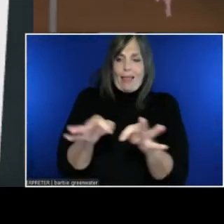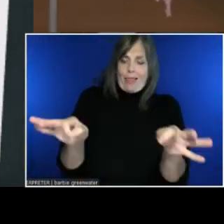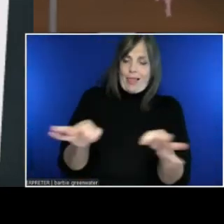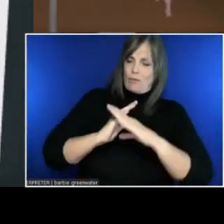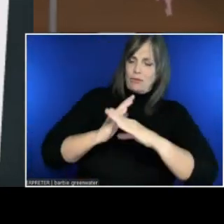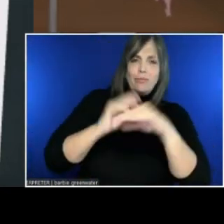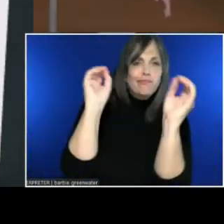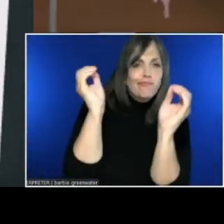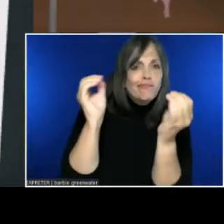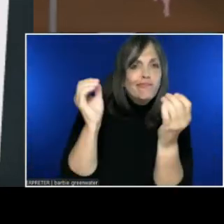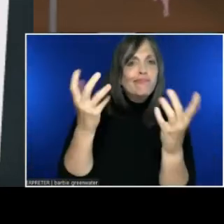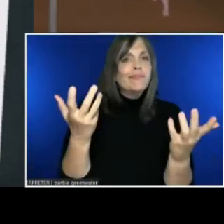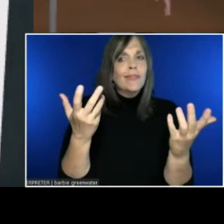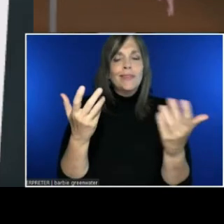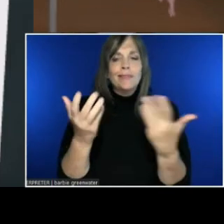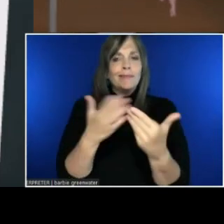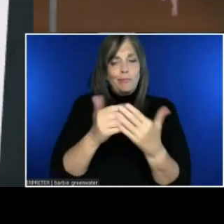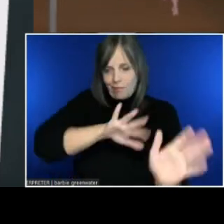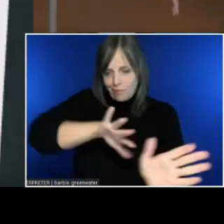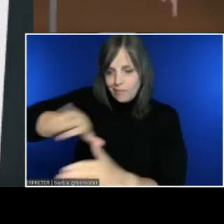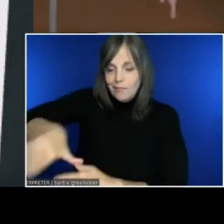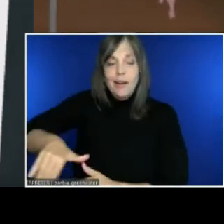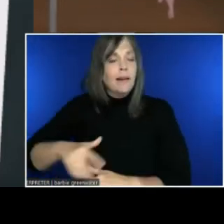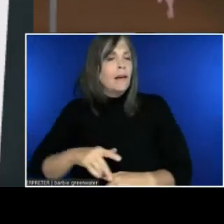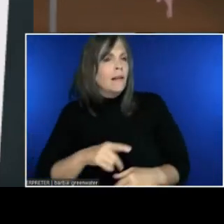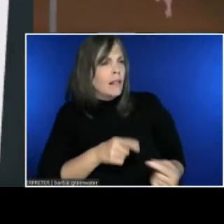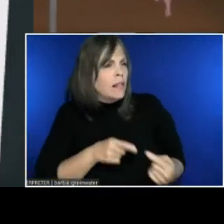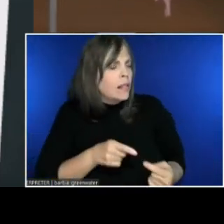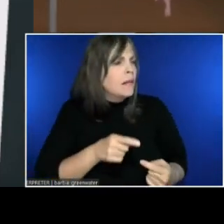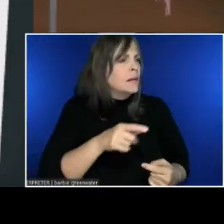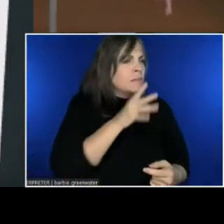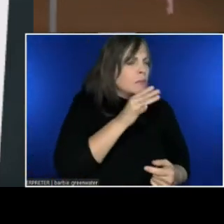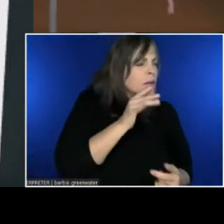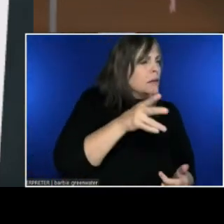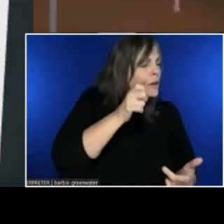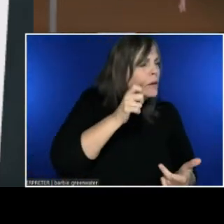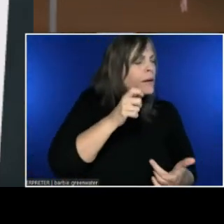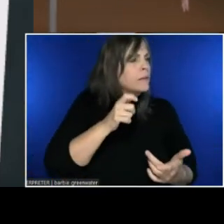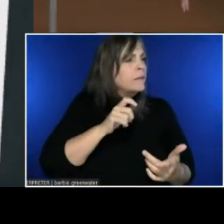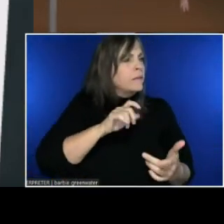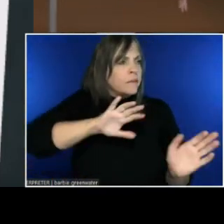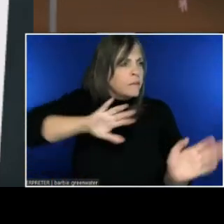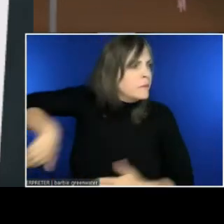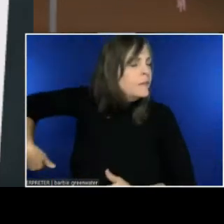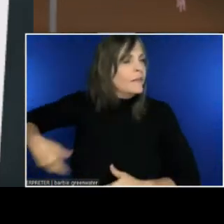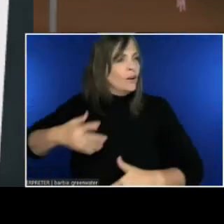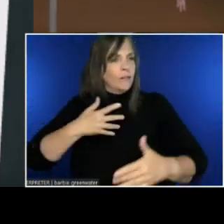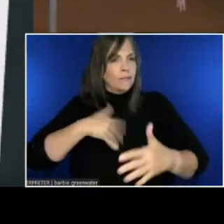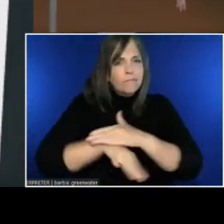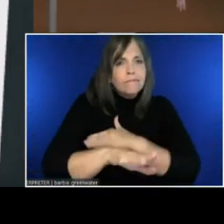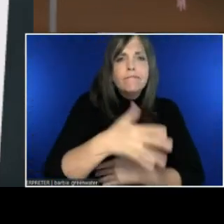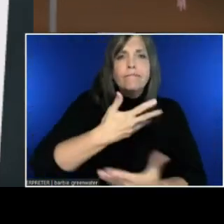We can allow folks who have difficulty speaking and hearing to participate in AltSpace. And we did so at a time that...